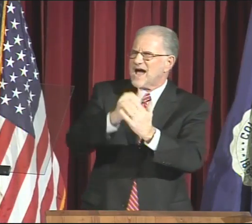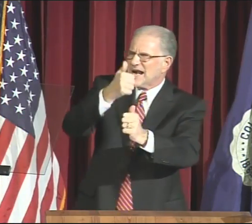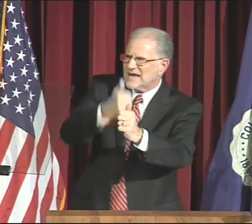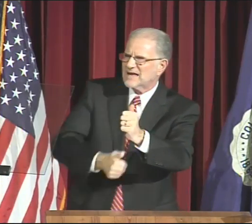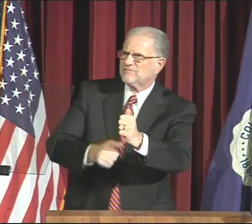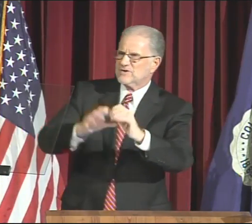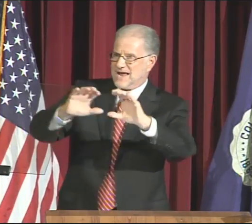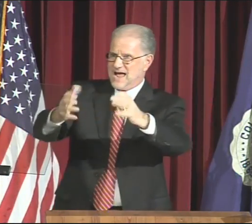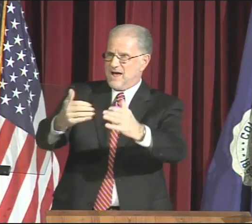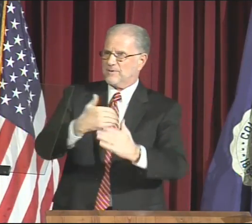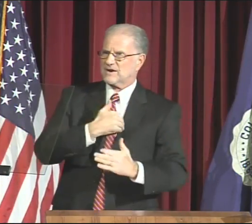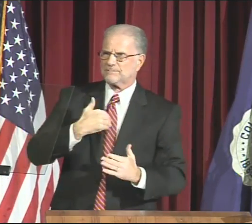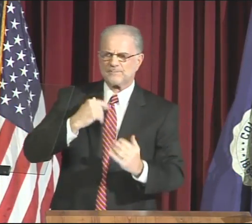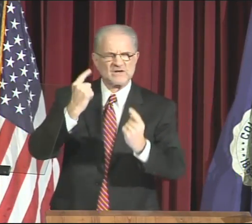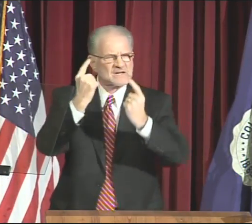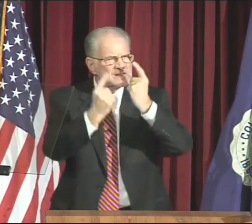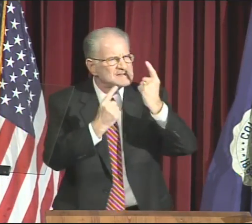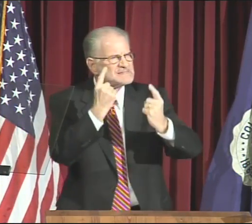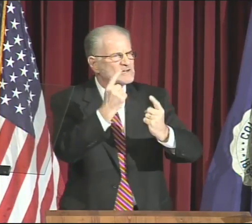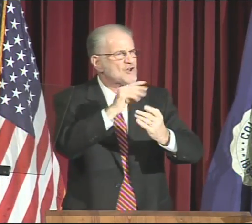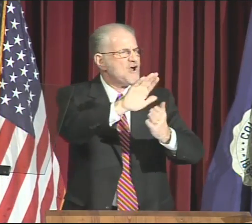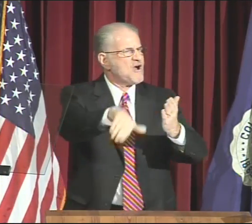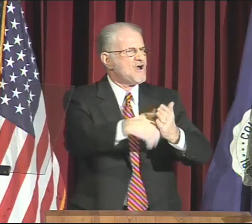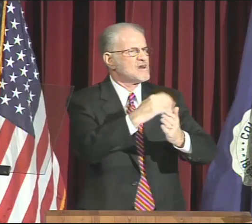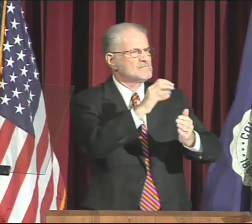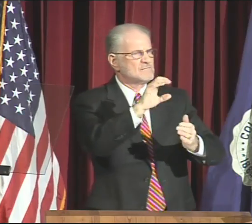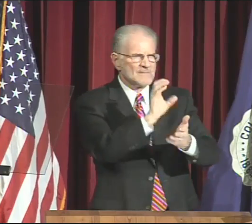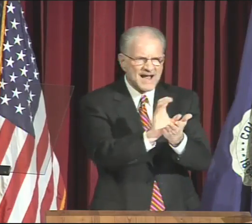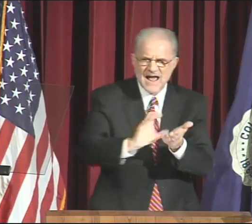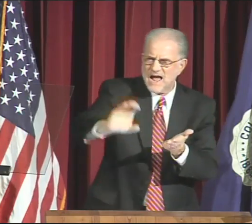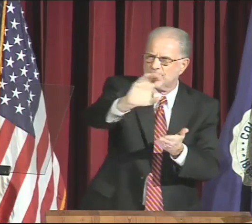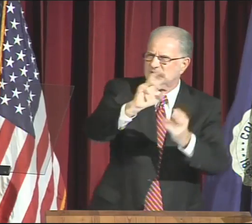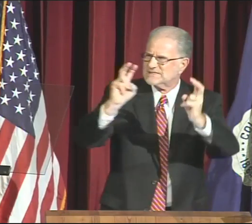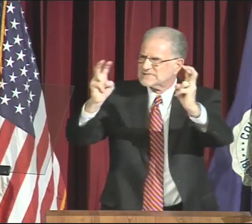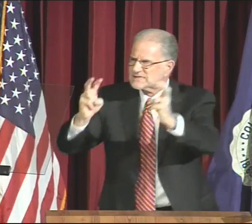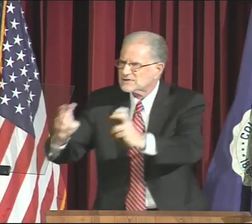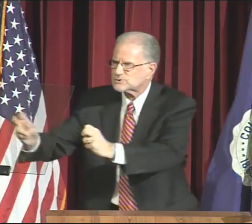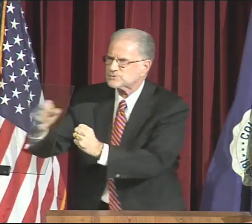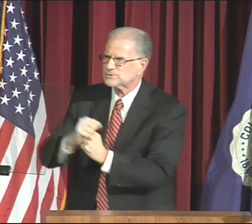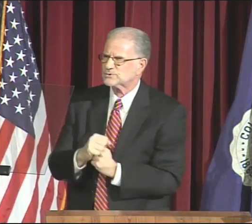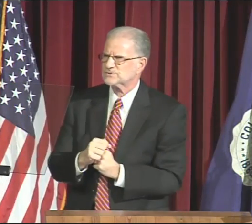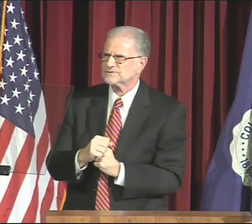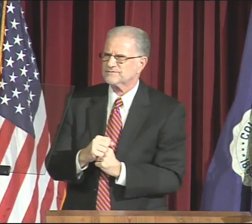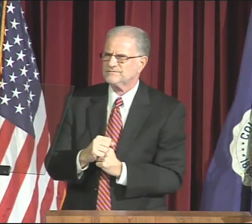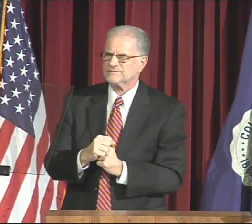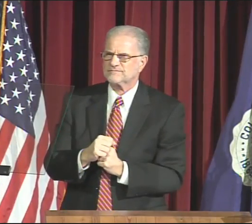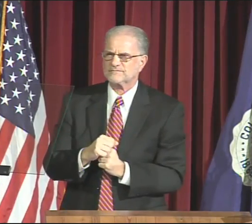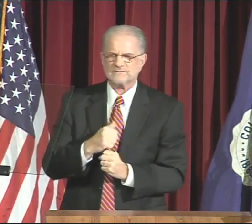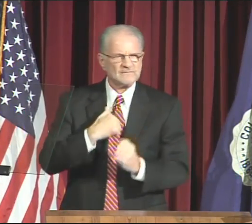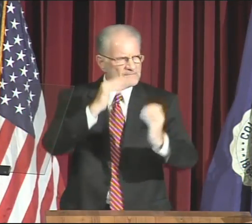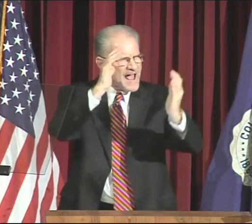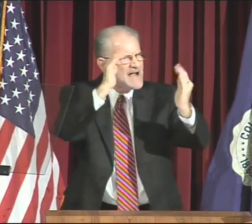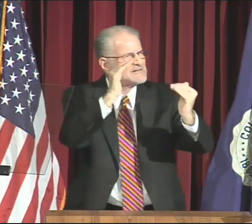I expect every Cabinet member to consider all campus issues.